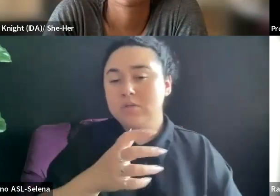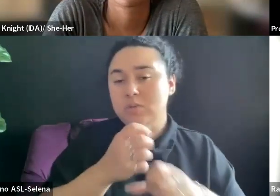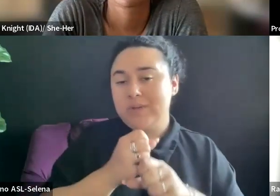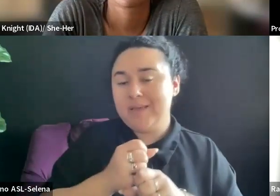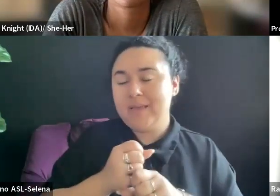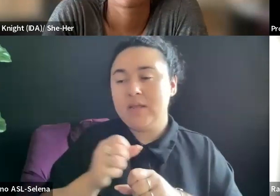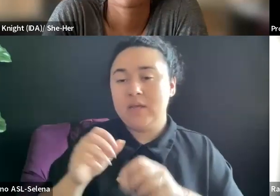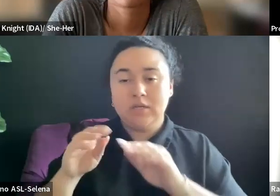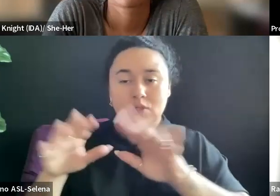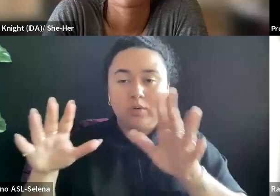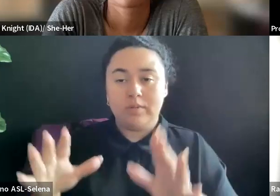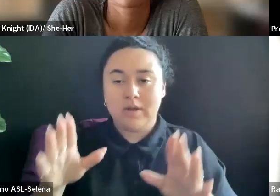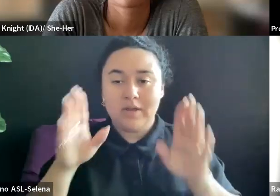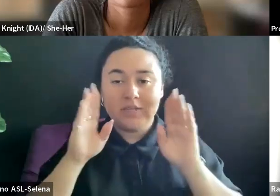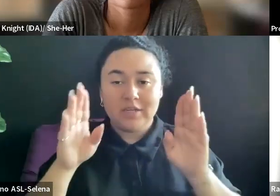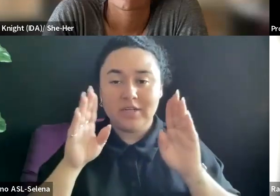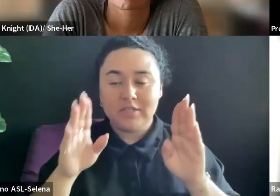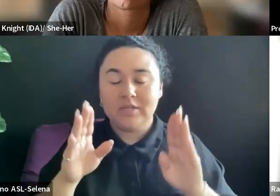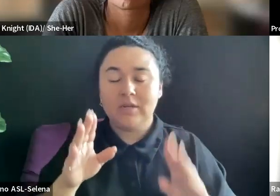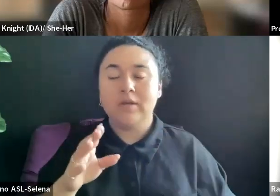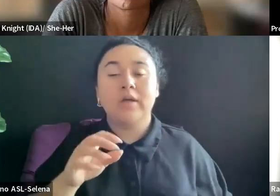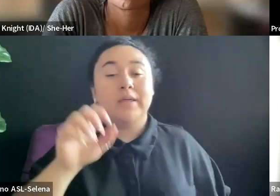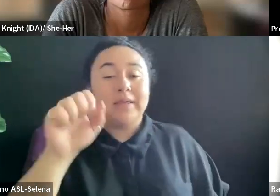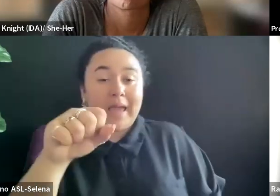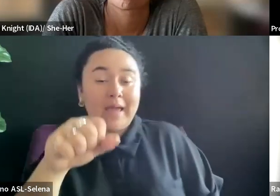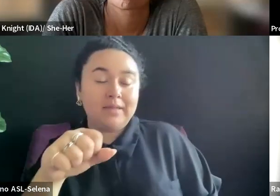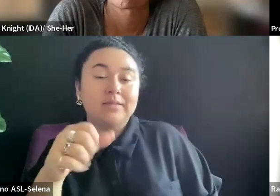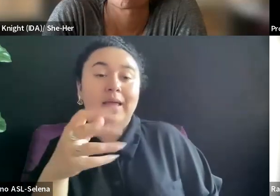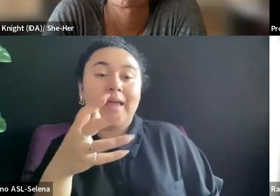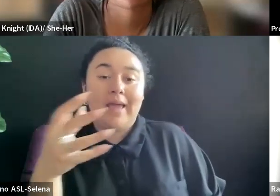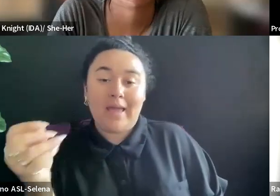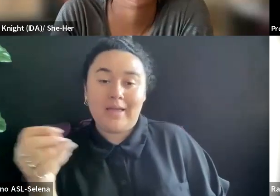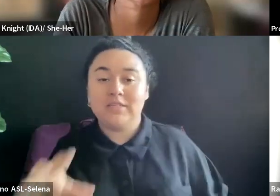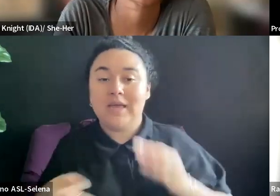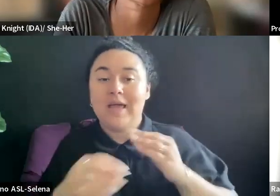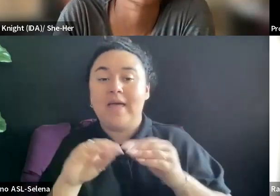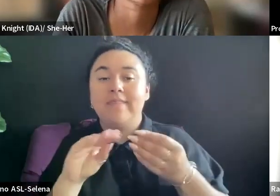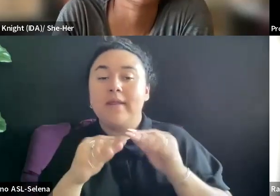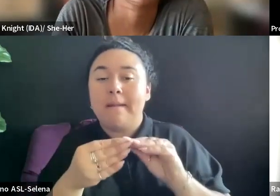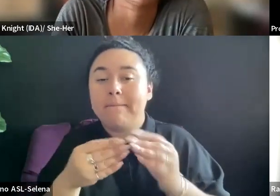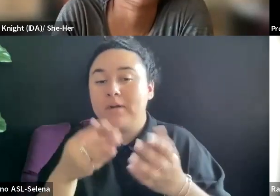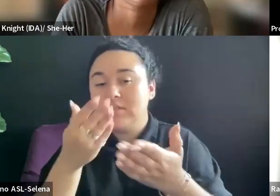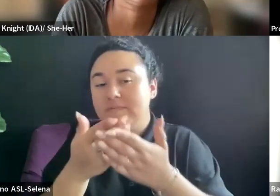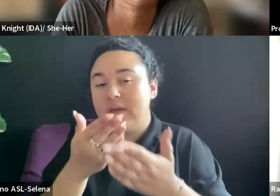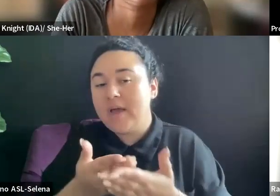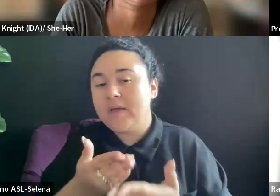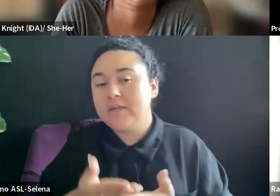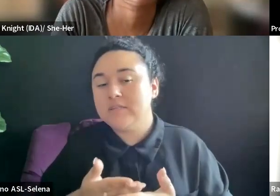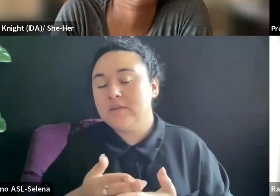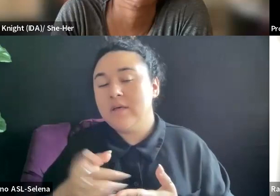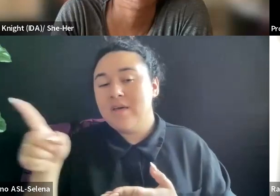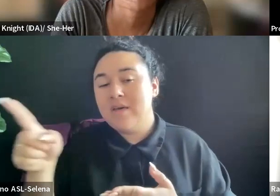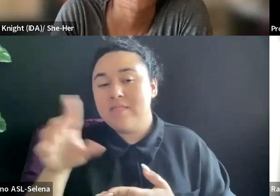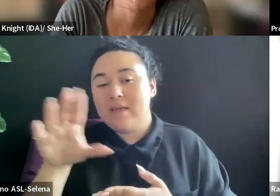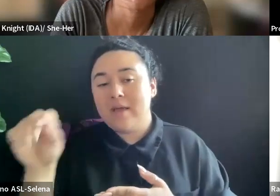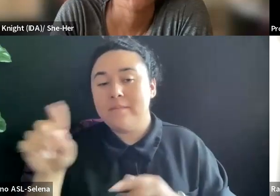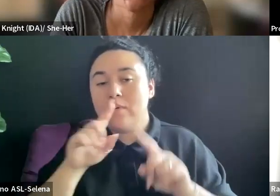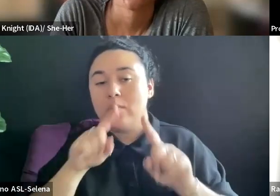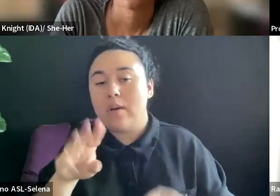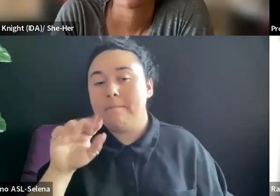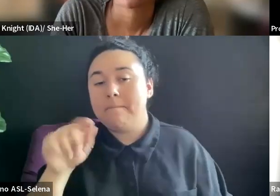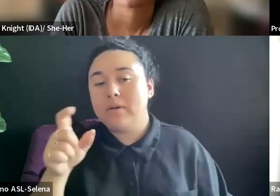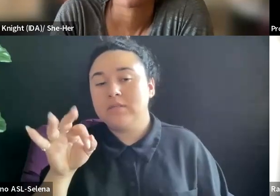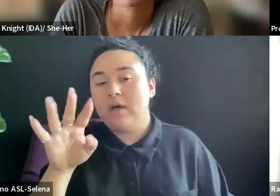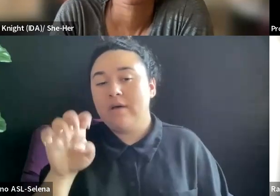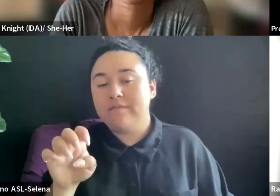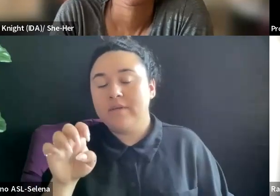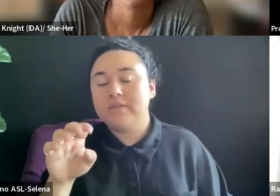IS THERE A WAY TO ADD THOSE NUMBERS TO THOSE COMPANIES THAT REPORT BOX OFFICE NUMBERS LIKE IMDB?